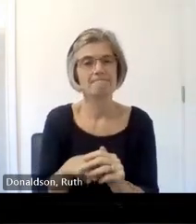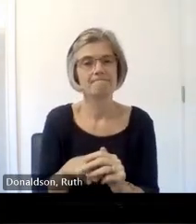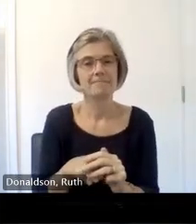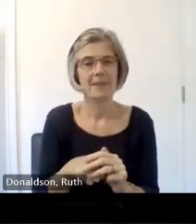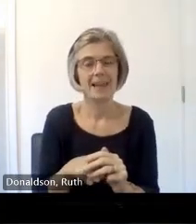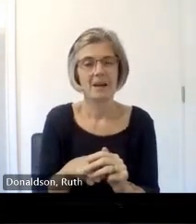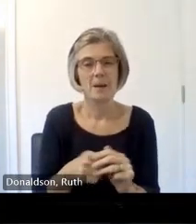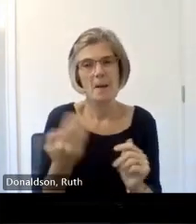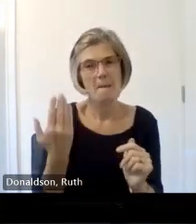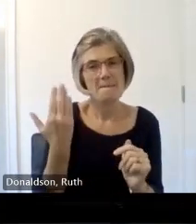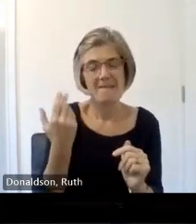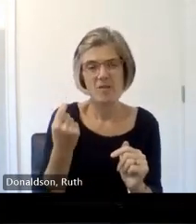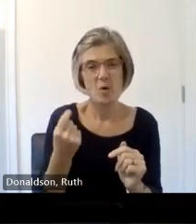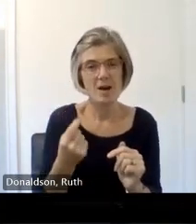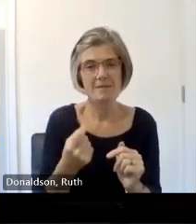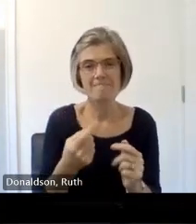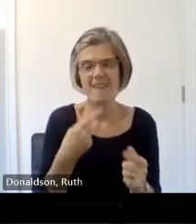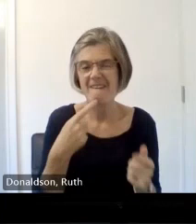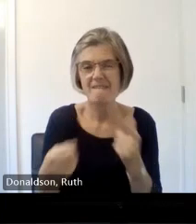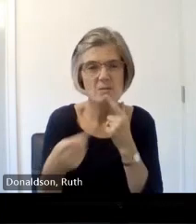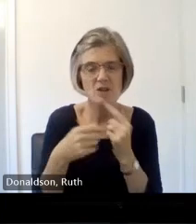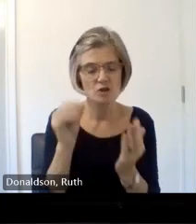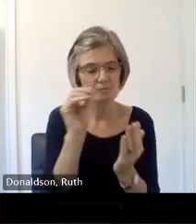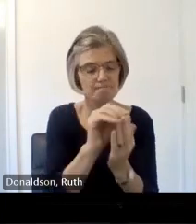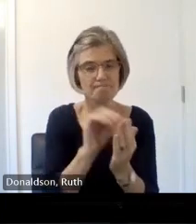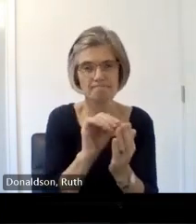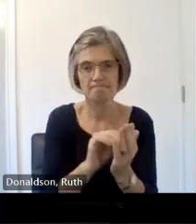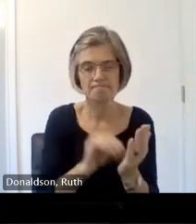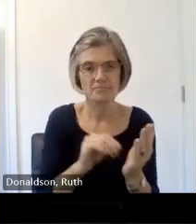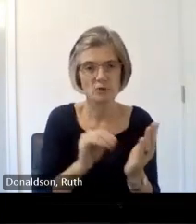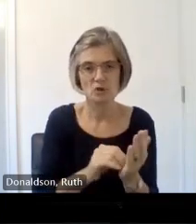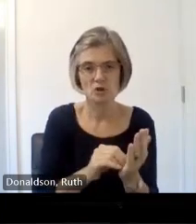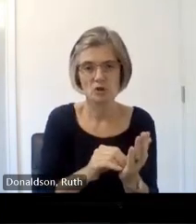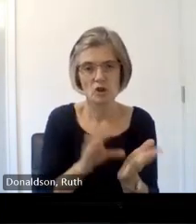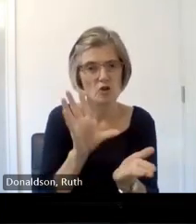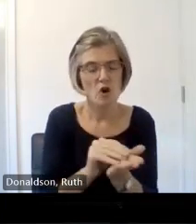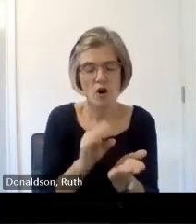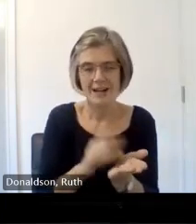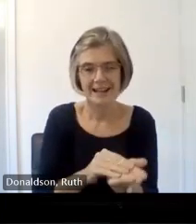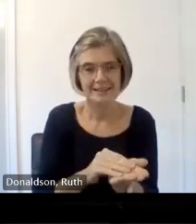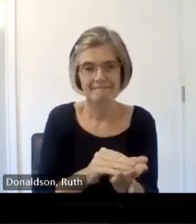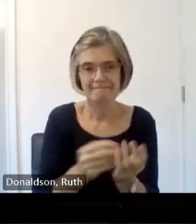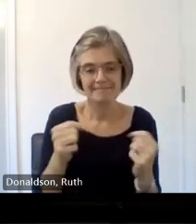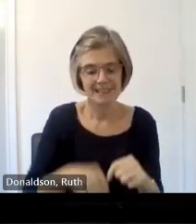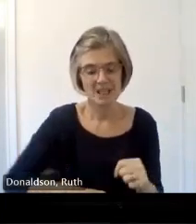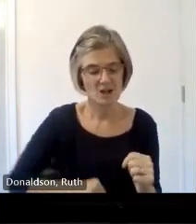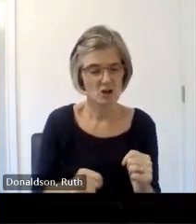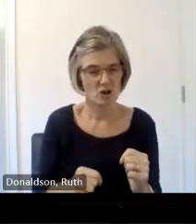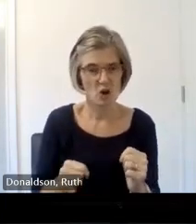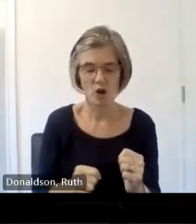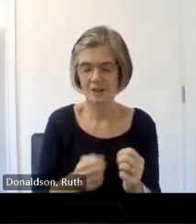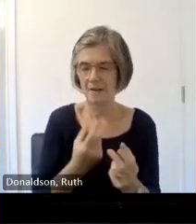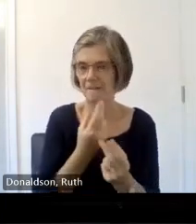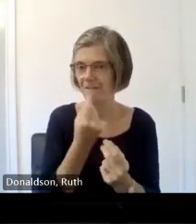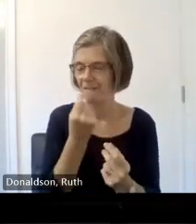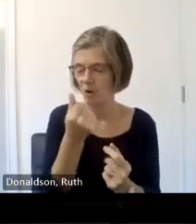of um recording Mason marks in Scotland there's only one other project recently um most of what